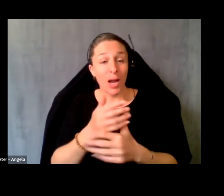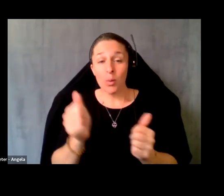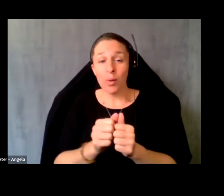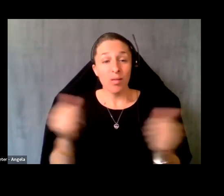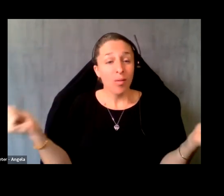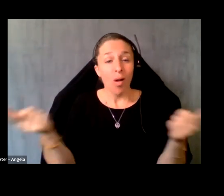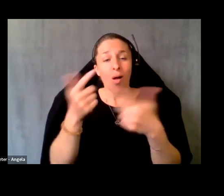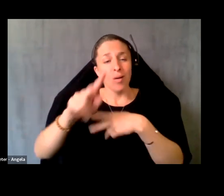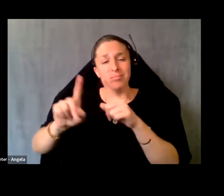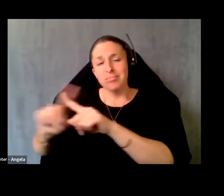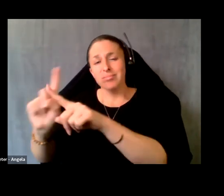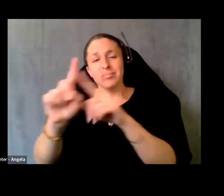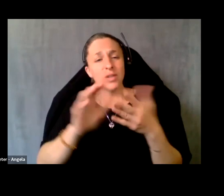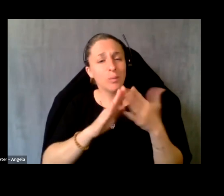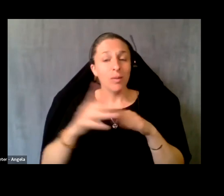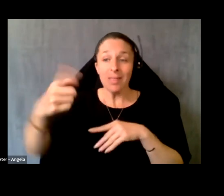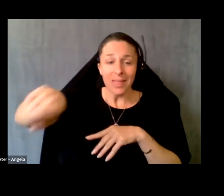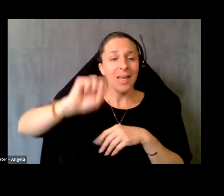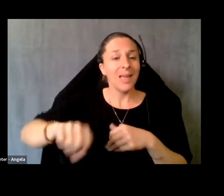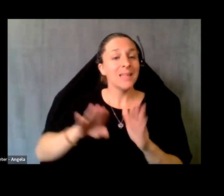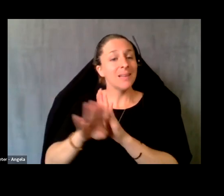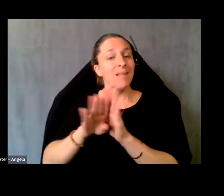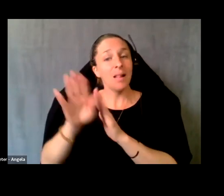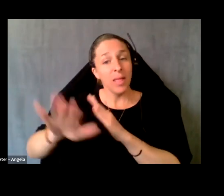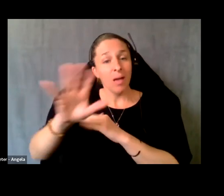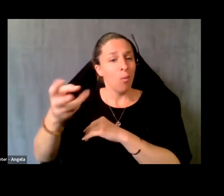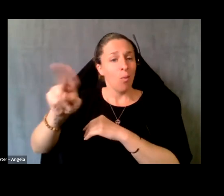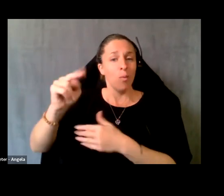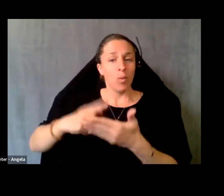of communities, so they can develop their own programs. And that's part of a research